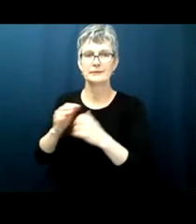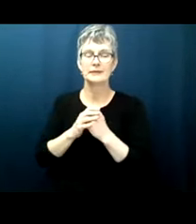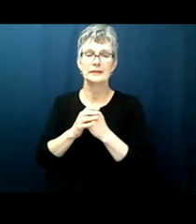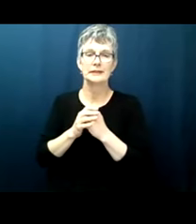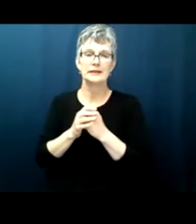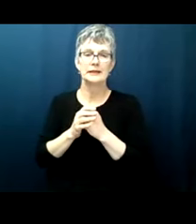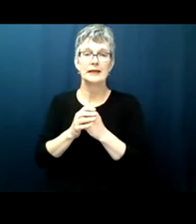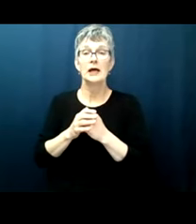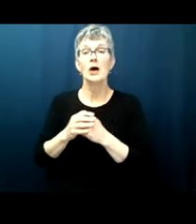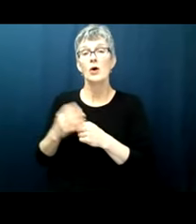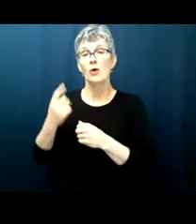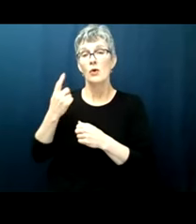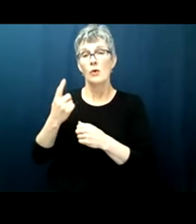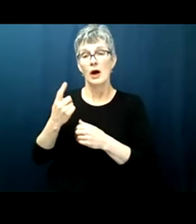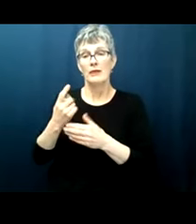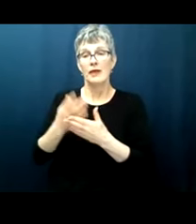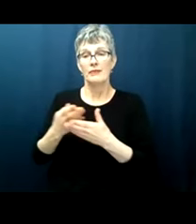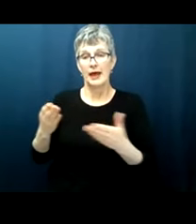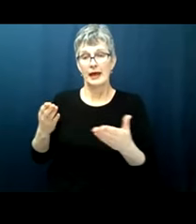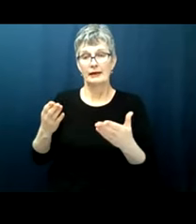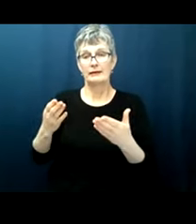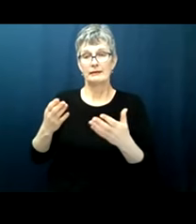so one of the things that one of my students in my constitutional law class